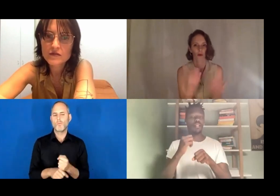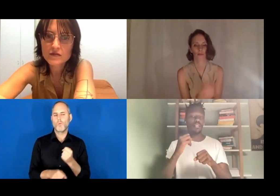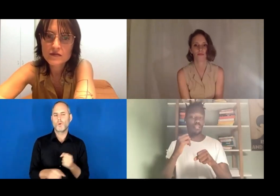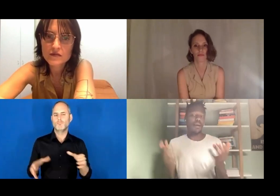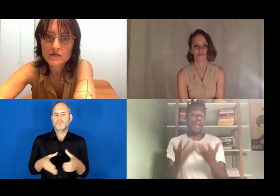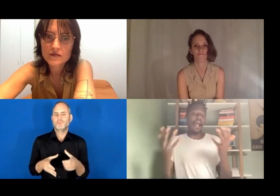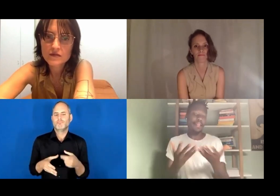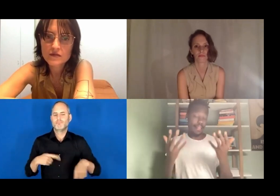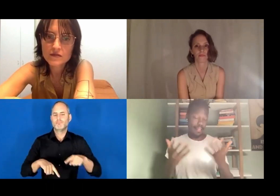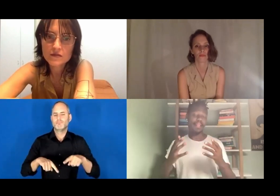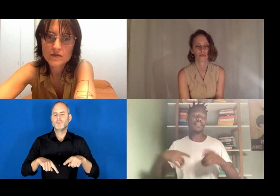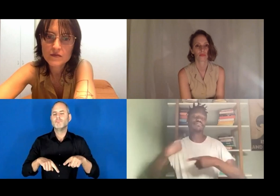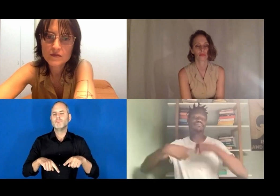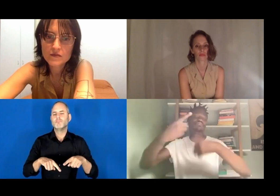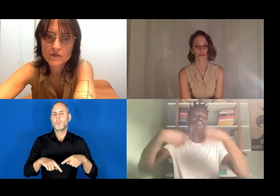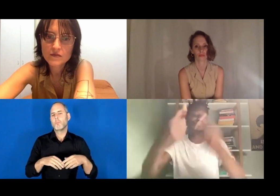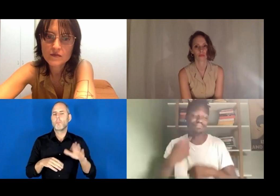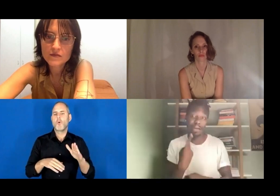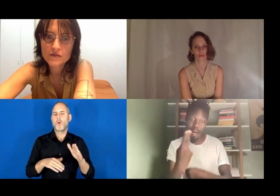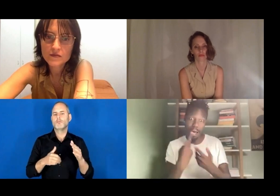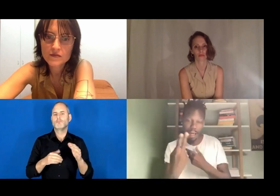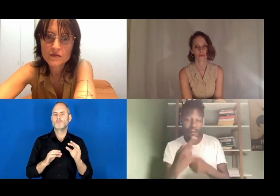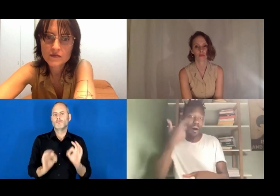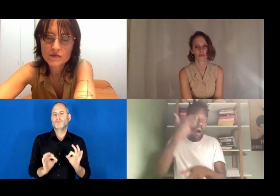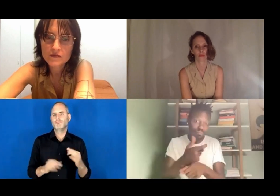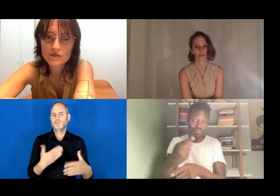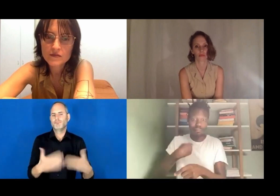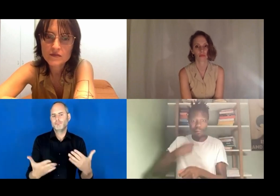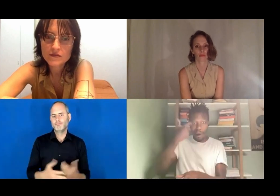Of course, it makes it easier the more comfortable you are with each other.